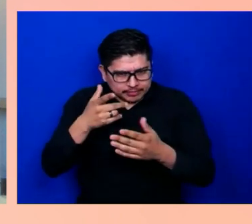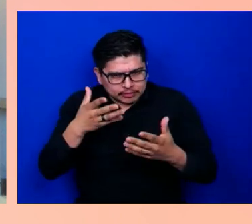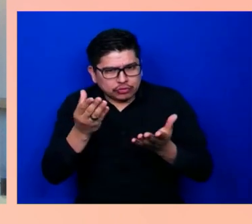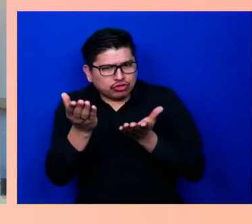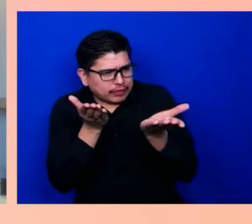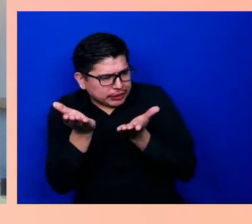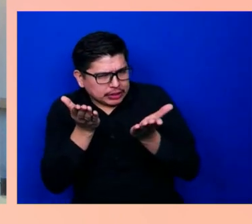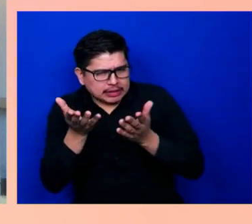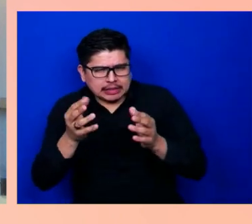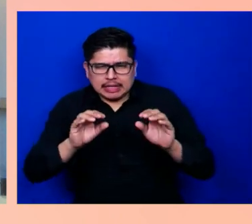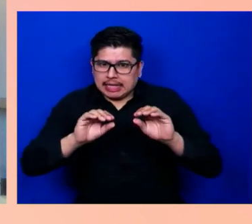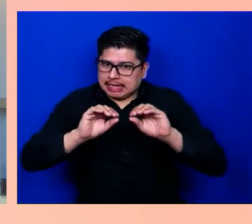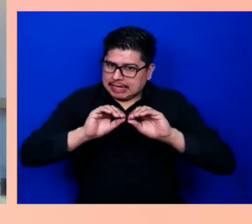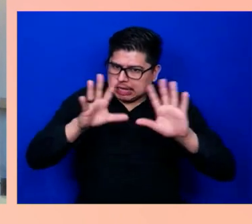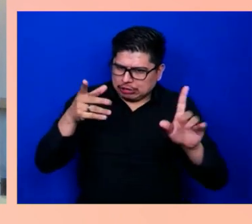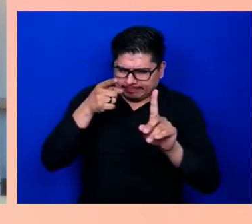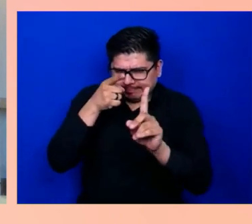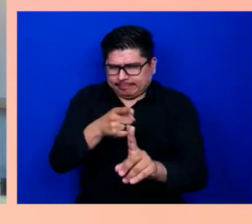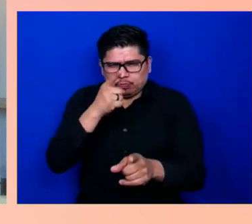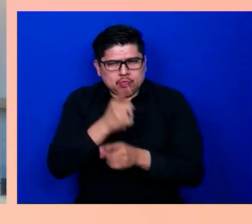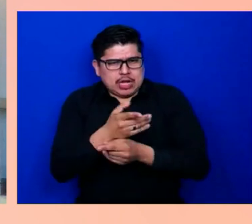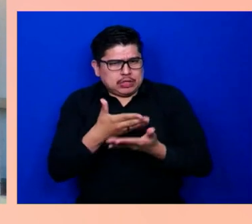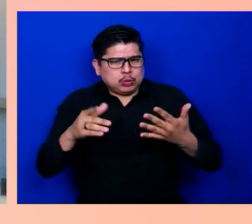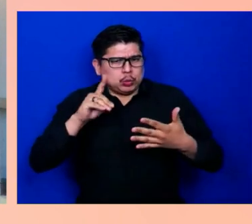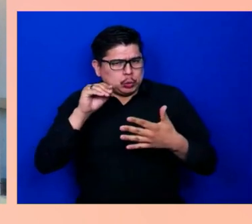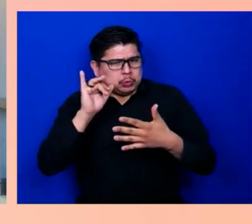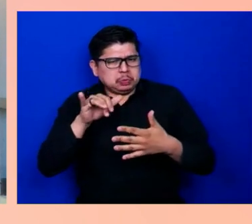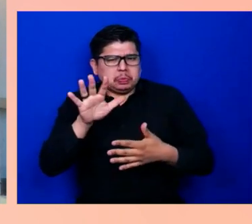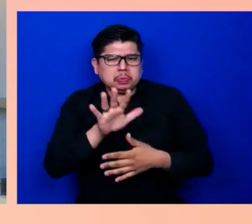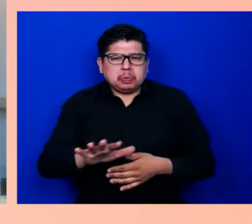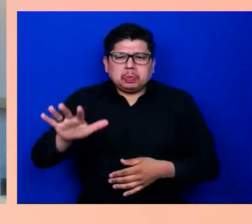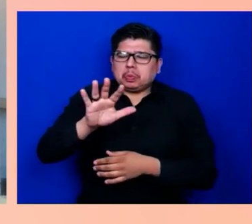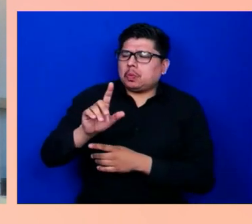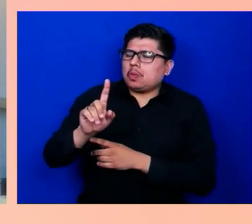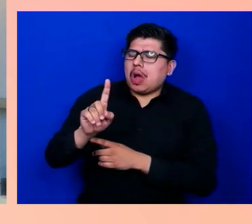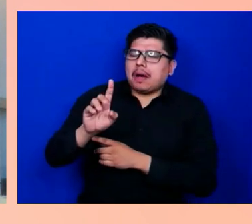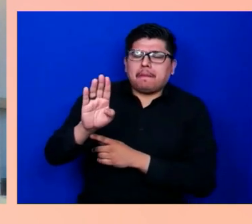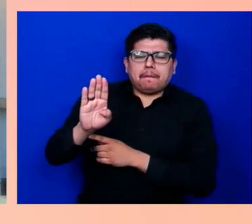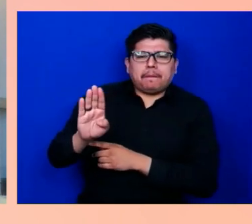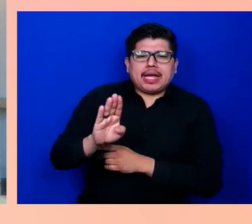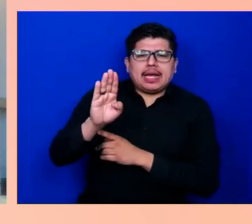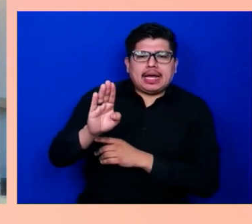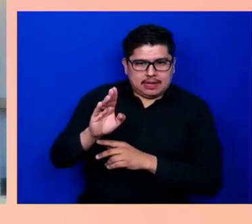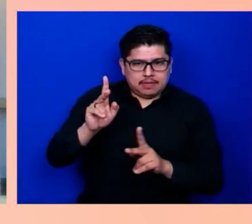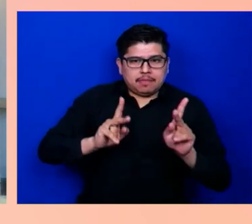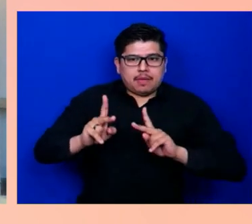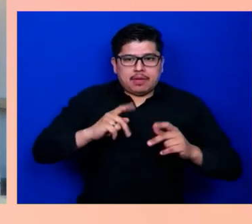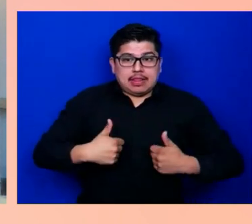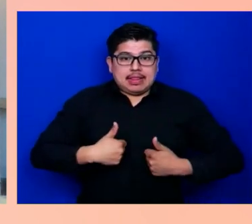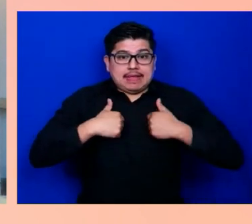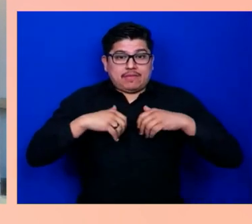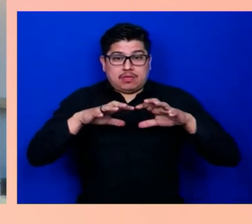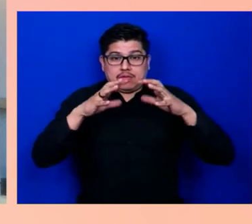approximately one billion people globally living with some form of disability. The more that we can do to help everybody be